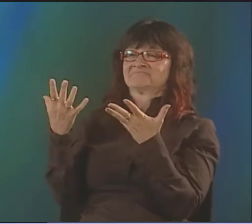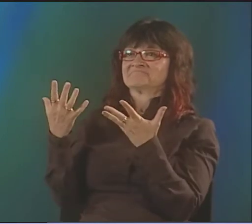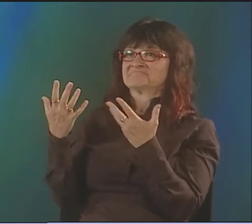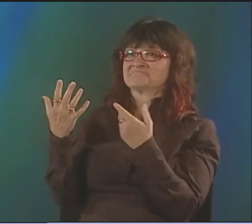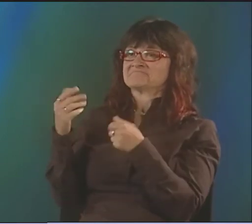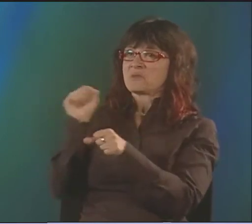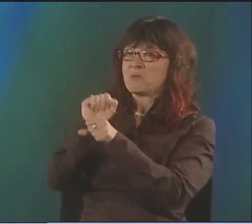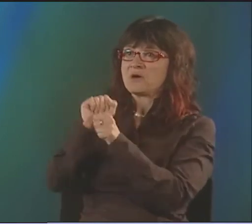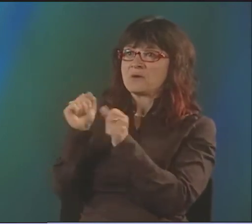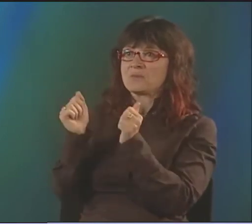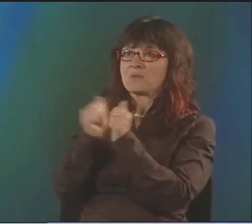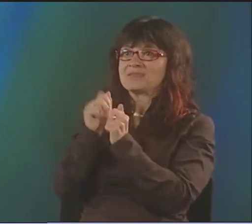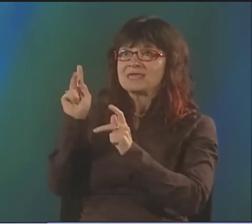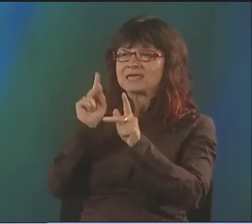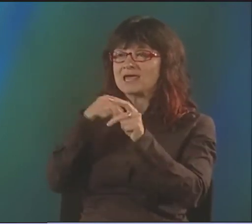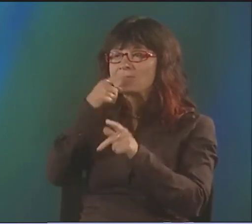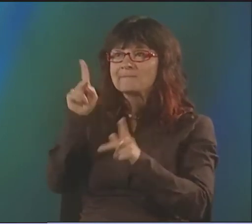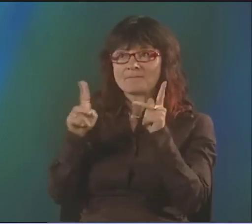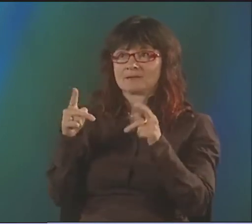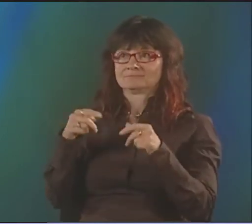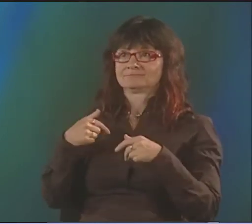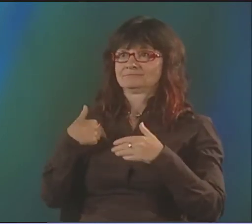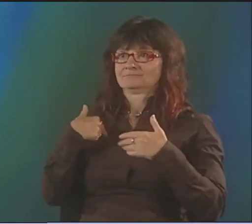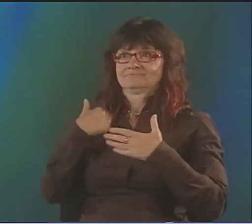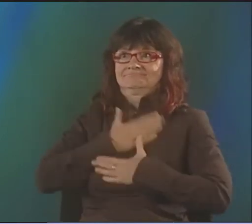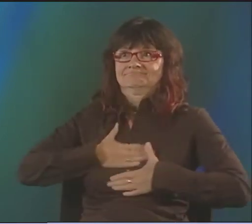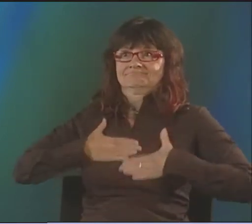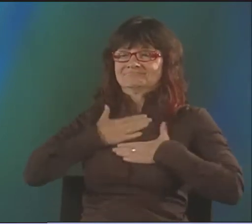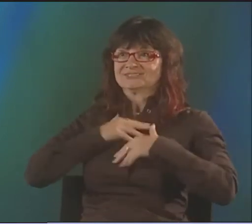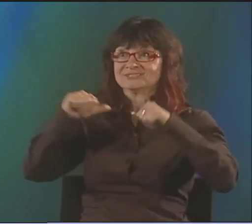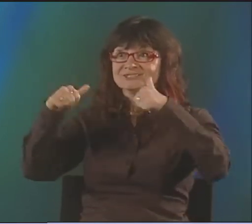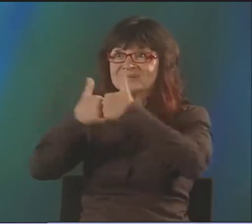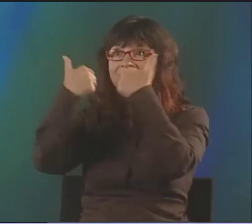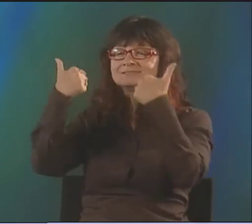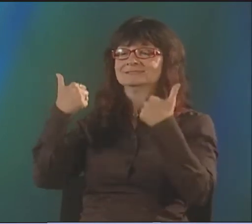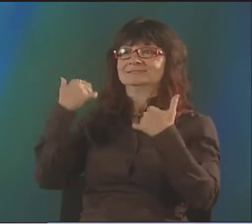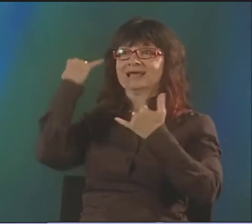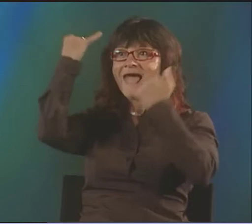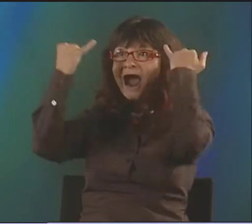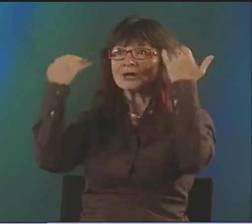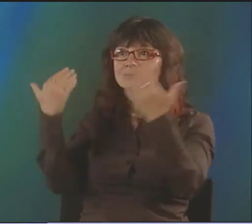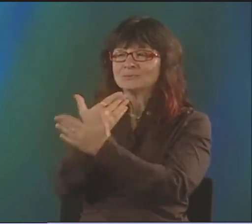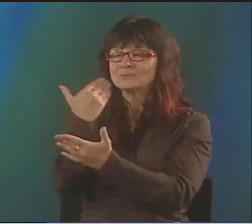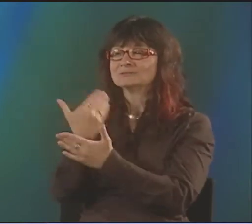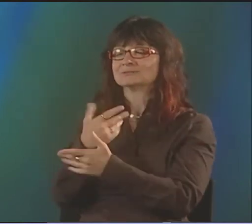BUT I THOUGHT, "OK, HEARING PEOPLE DO THAT. GREAT." BUT I WANTED TO BE PART OF THAT, TOO.